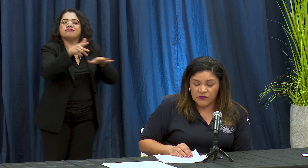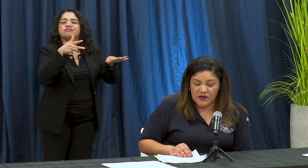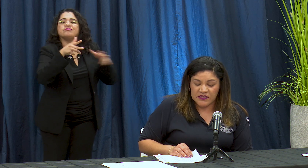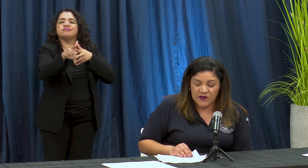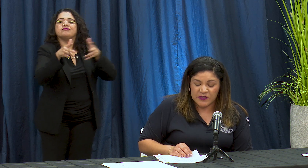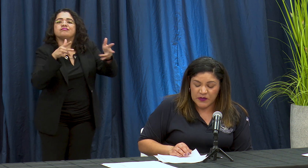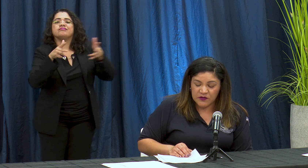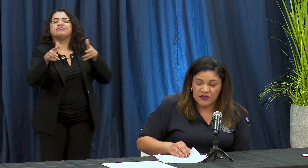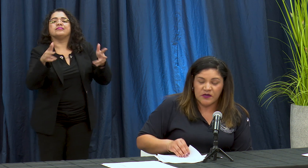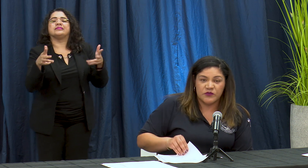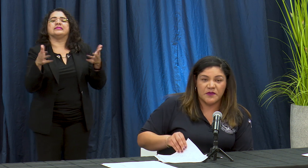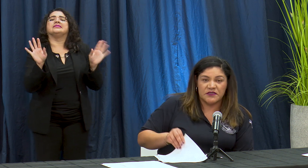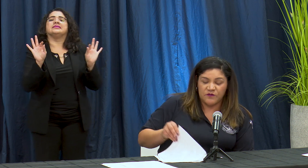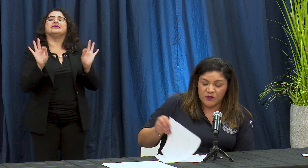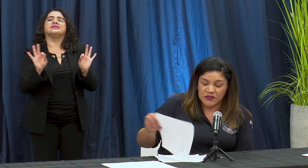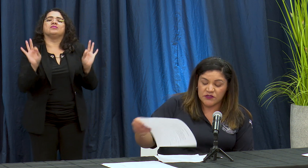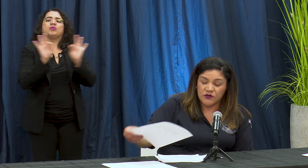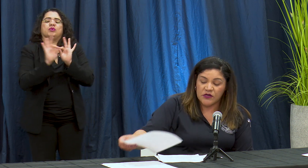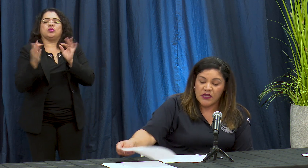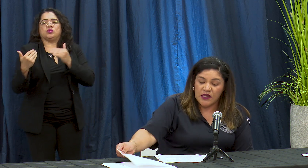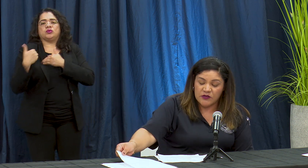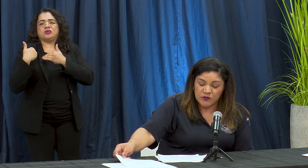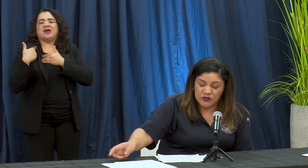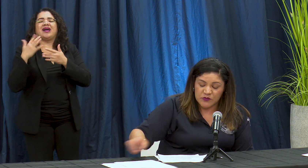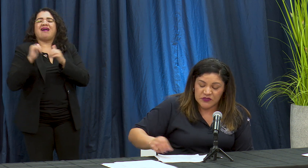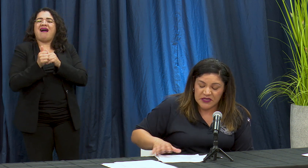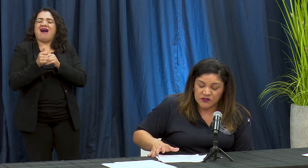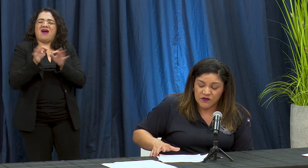sobre des feliz pero tendremos más información en los próximos dia so